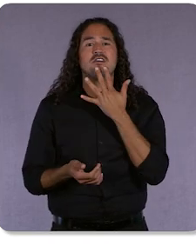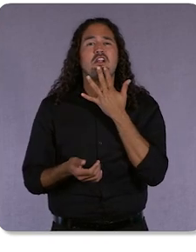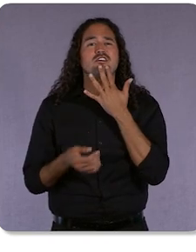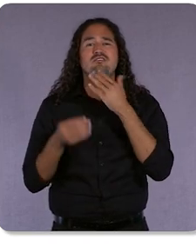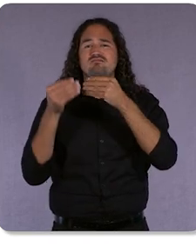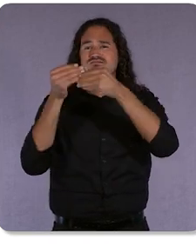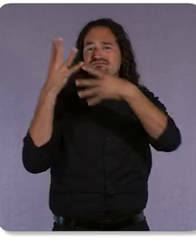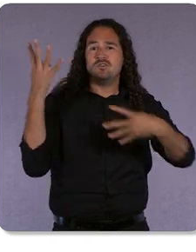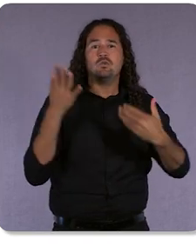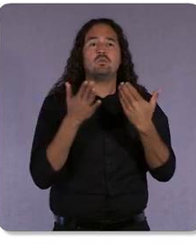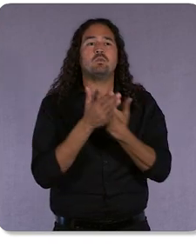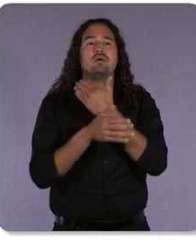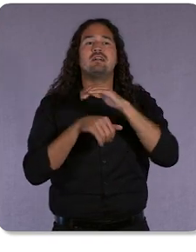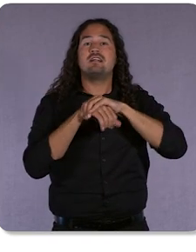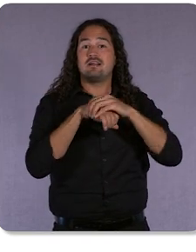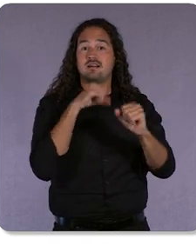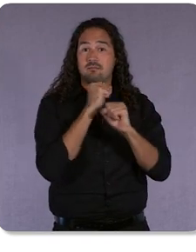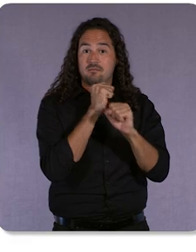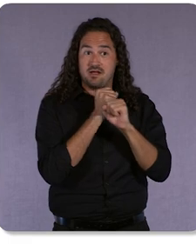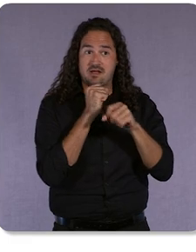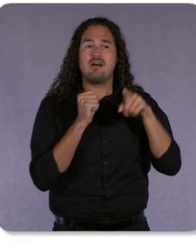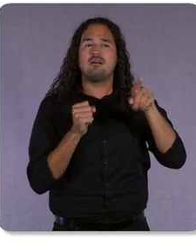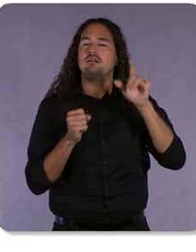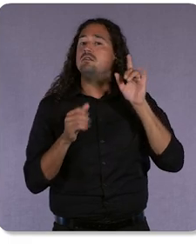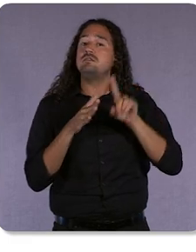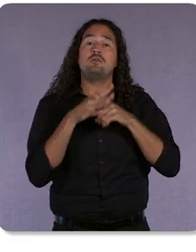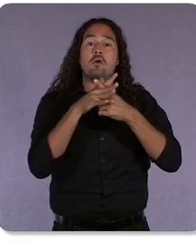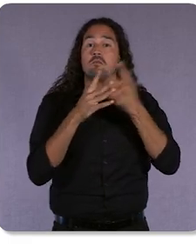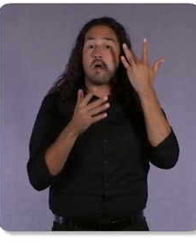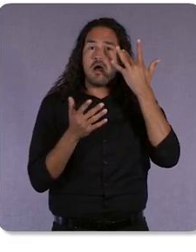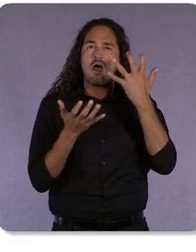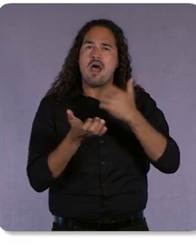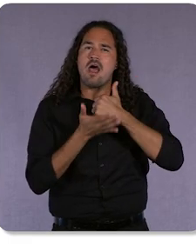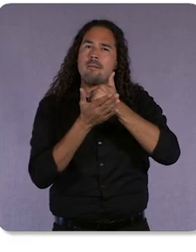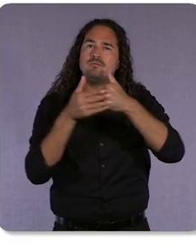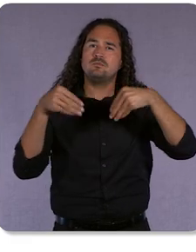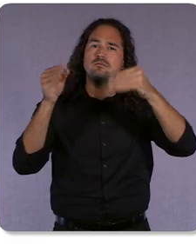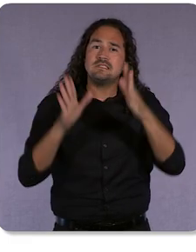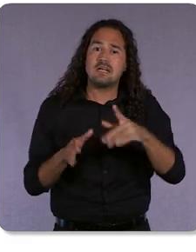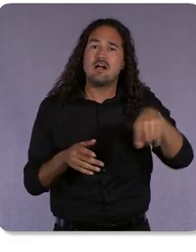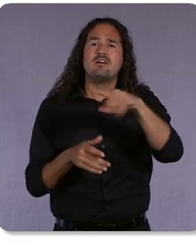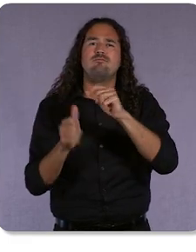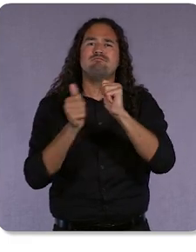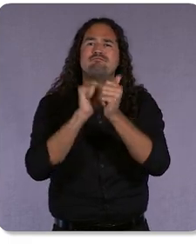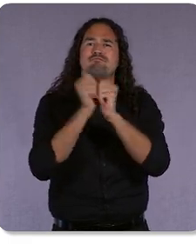to help our retailers compete at scale with large national retailers and do it in a way